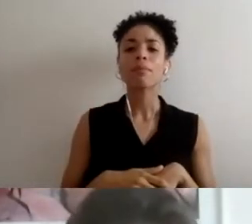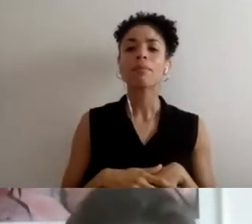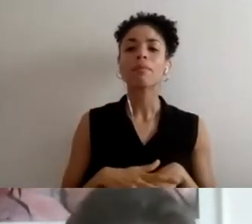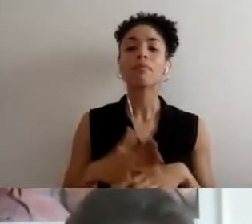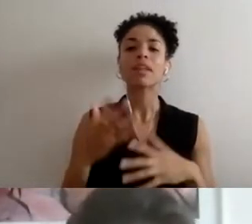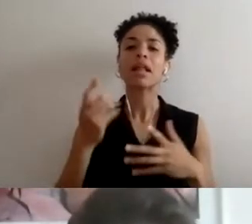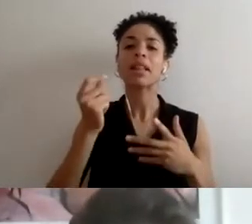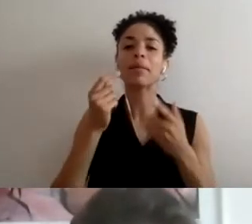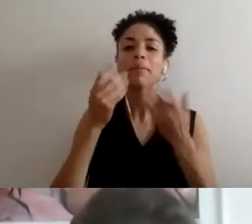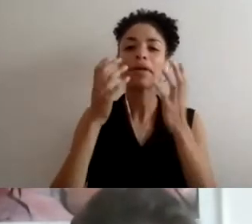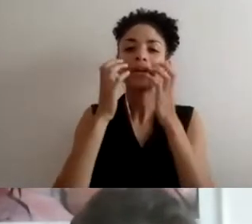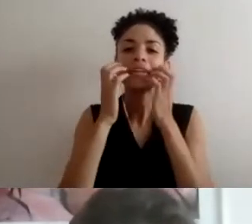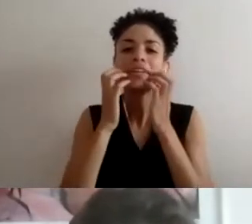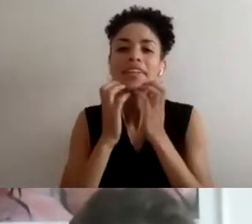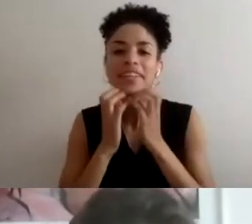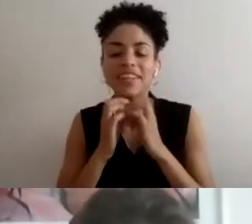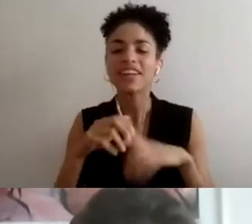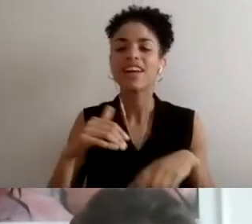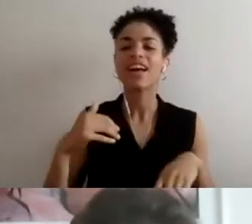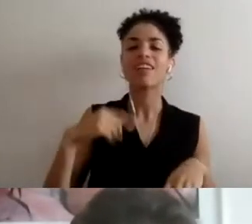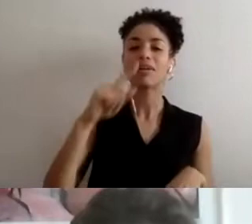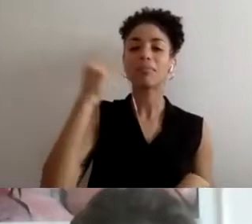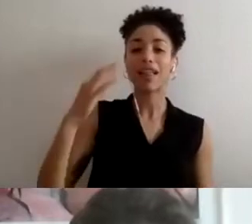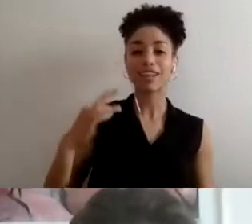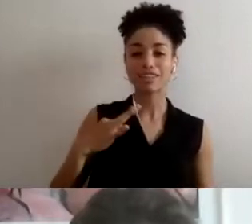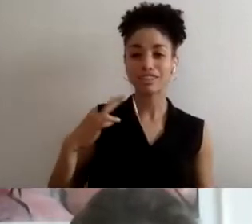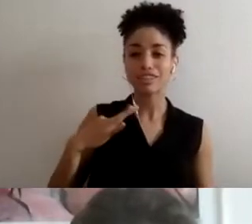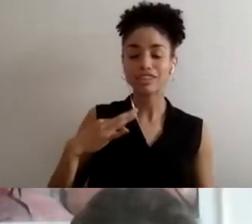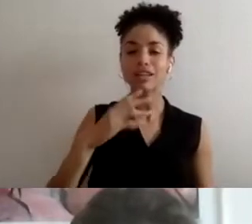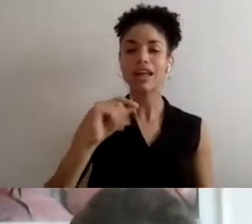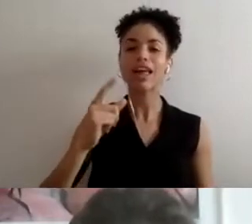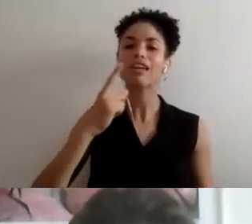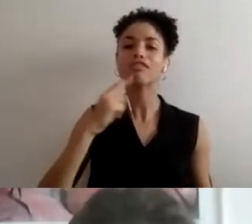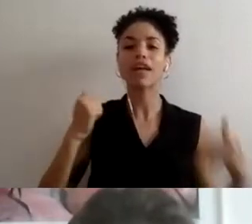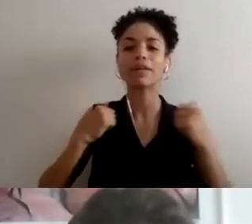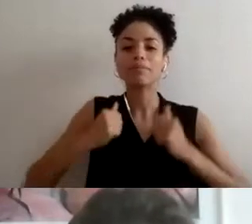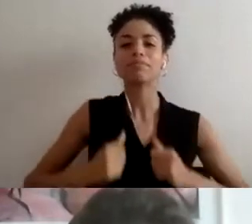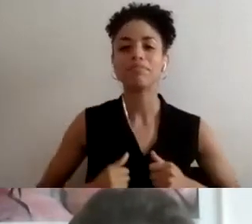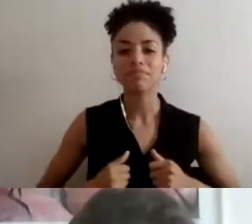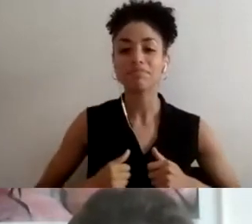my face. I'm wearing a black T-shirt and a red cardigan. I'm in my bedroom slash